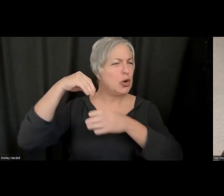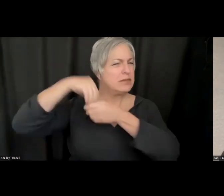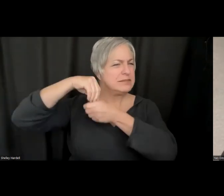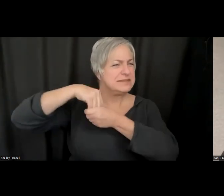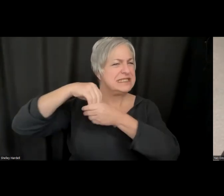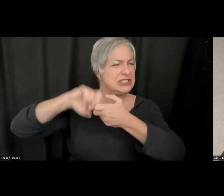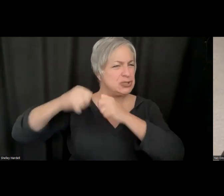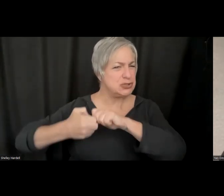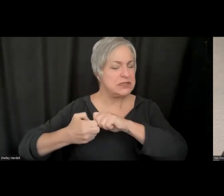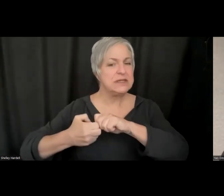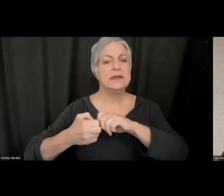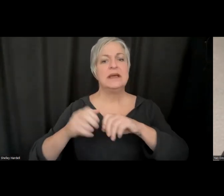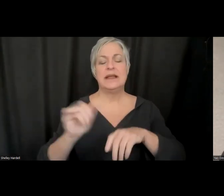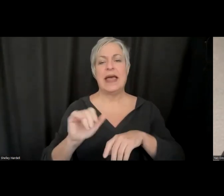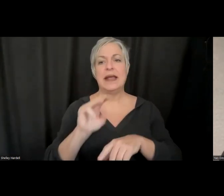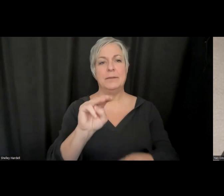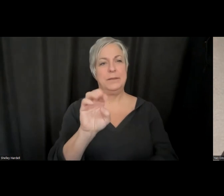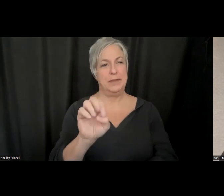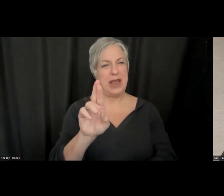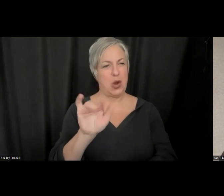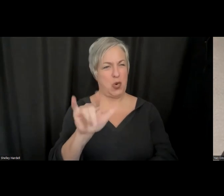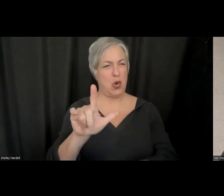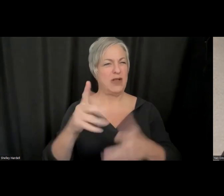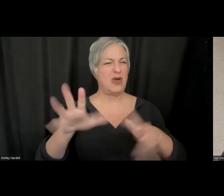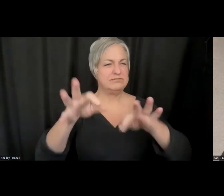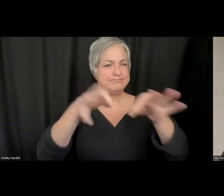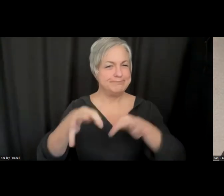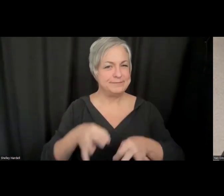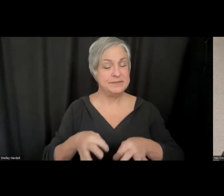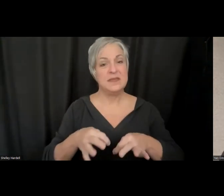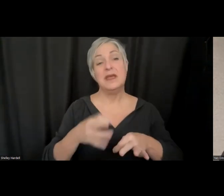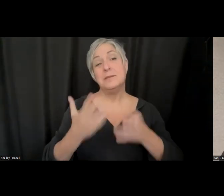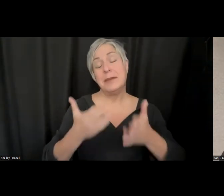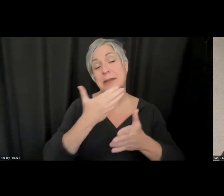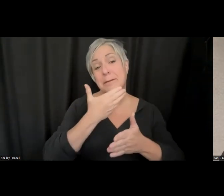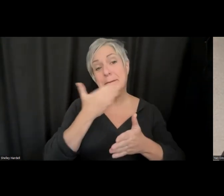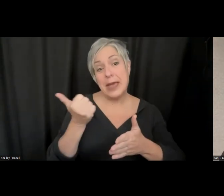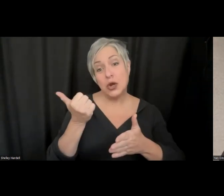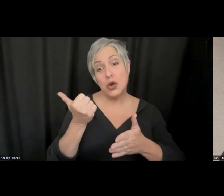would be an alternative option for people who won't be able to